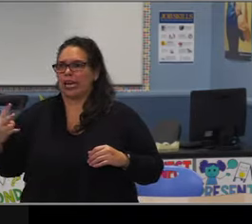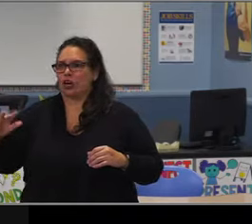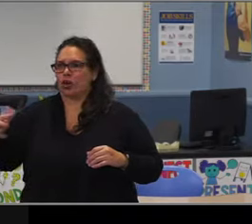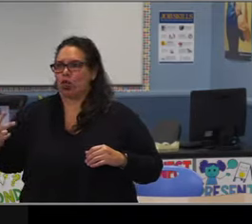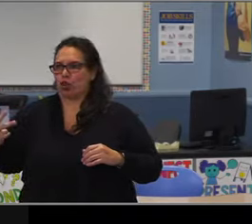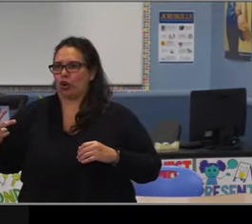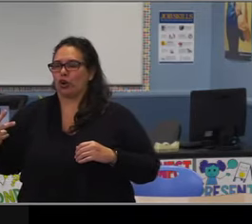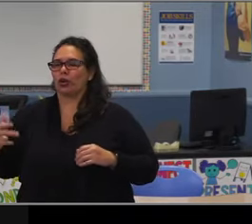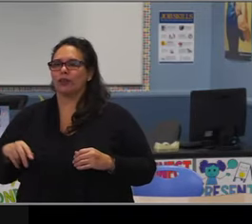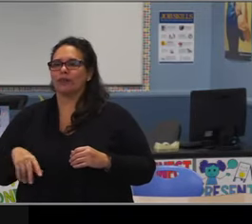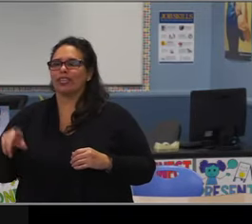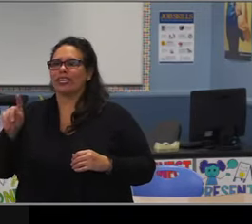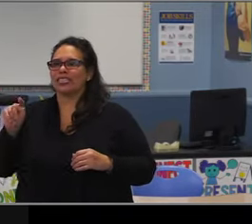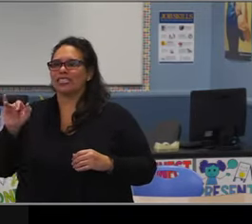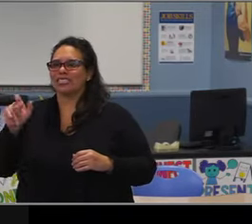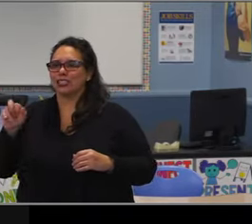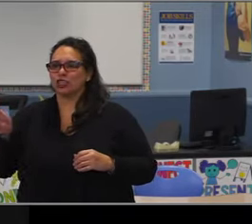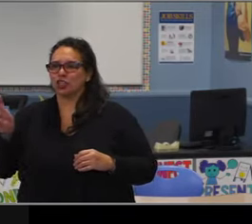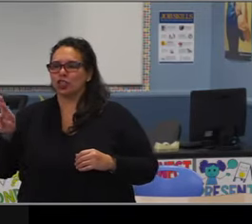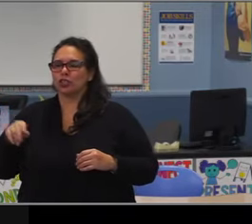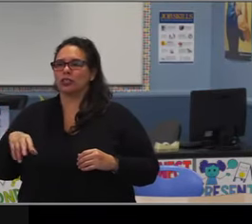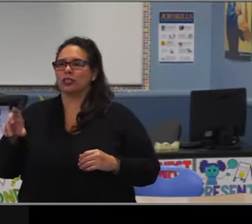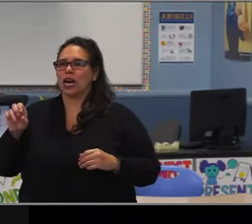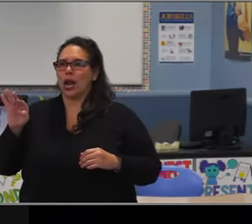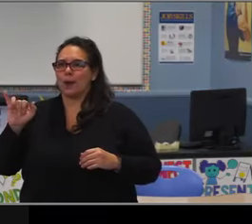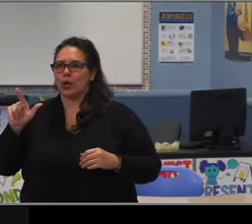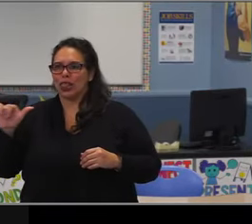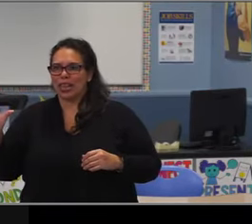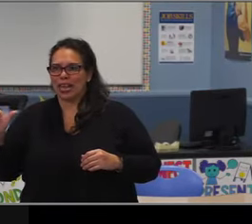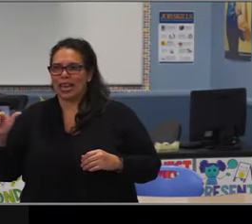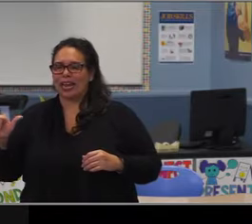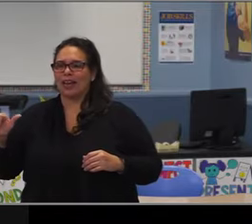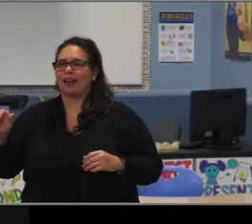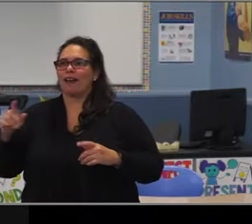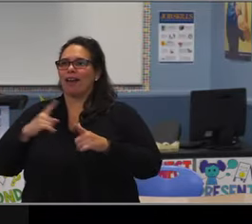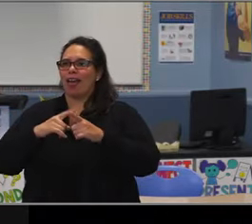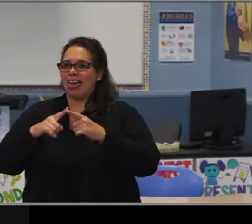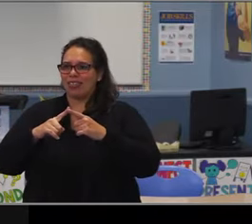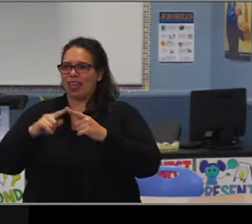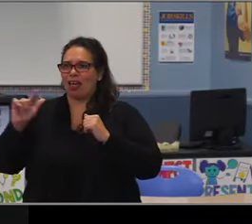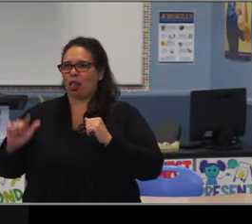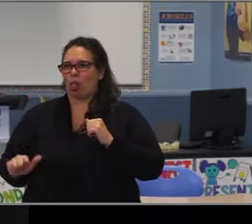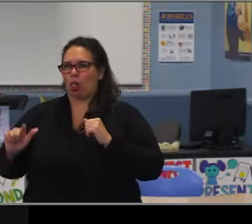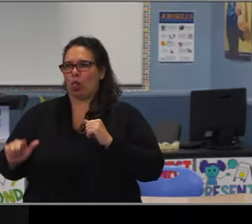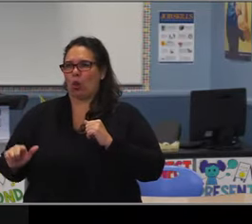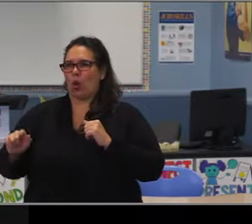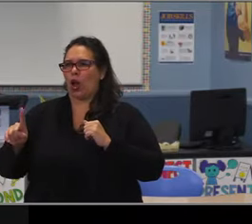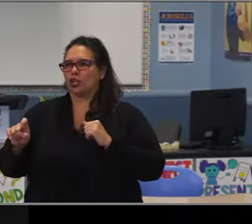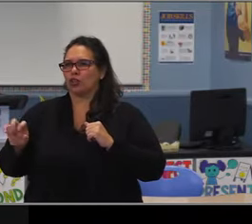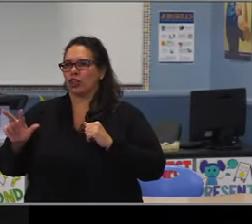In addition, you have credentialing restraints, meaning that maybe K-8 middle-school teachers